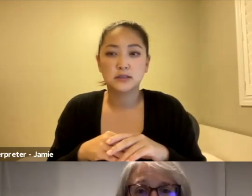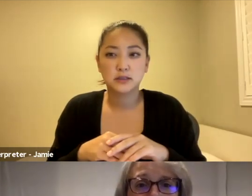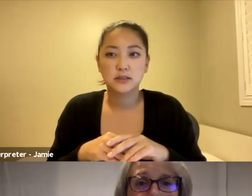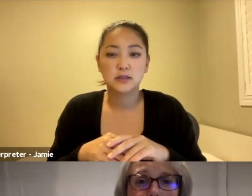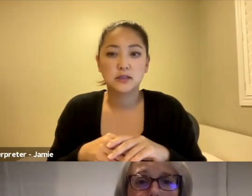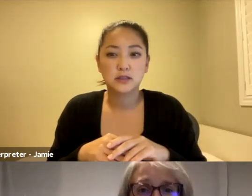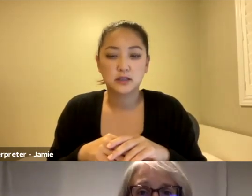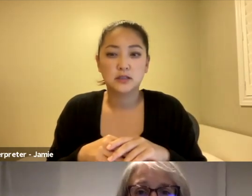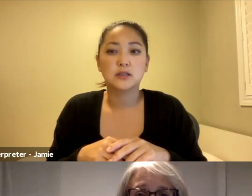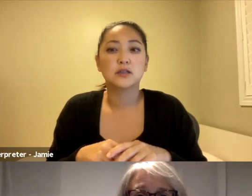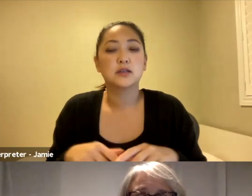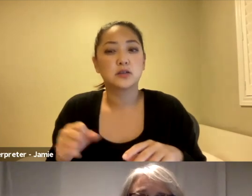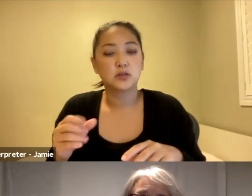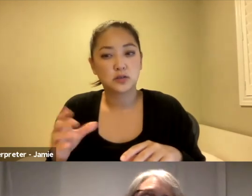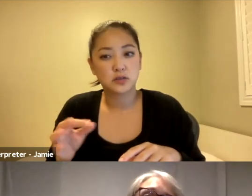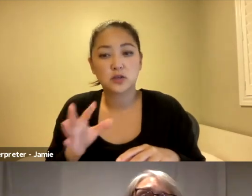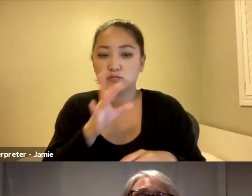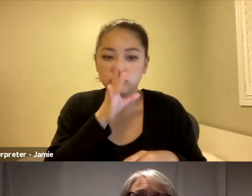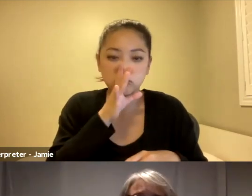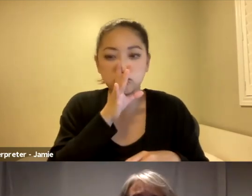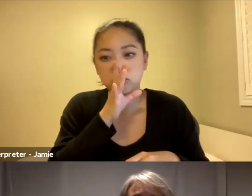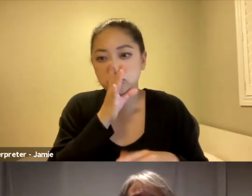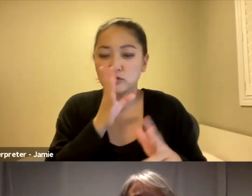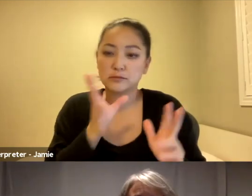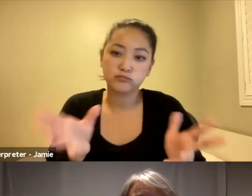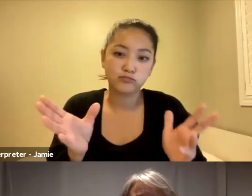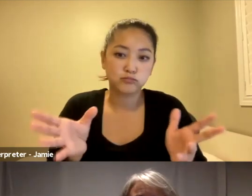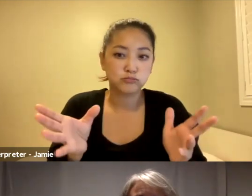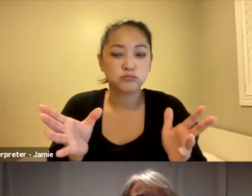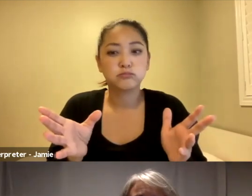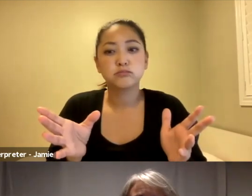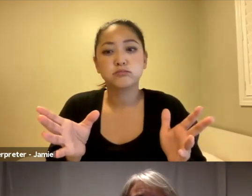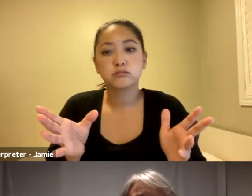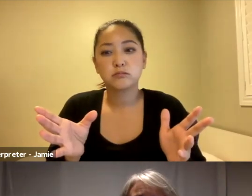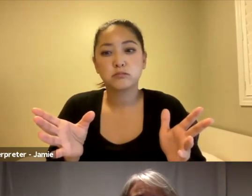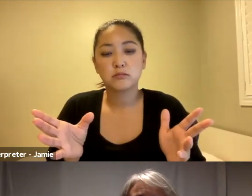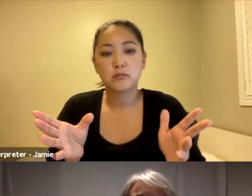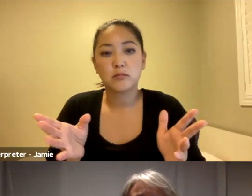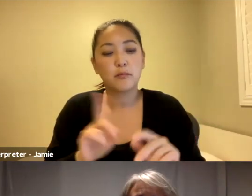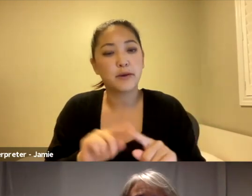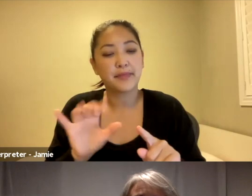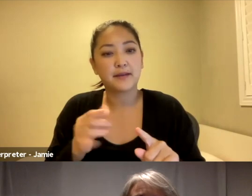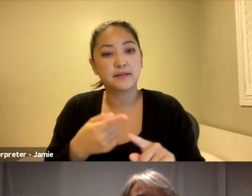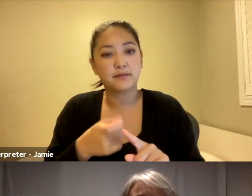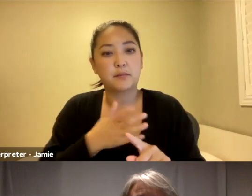How can I talk? How can I speak about this? But by giving a personal perception and...